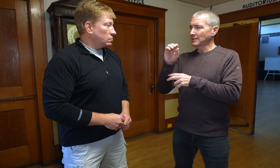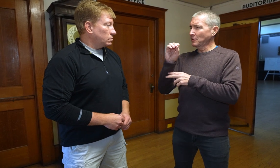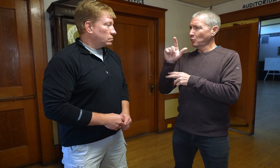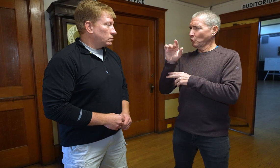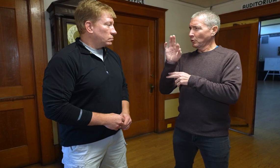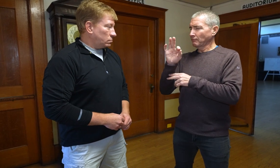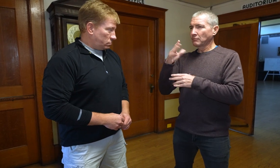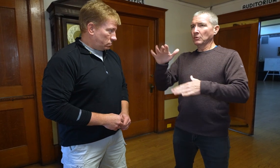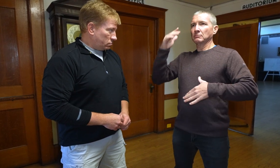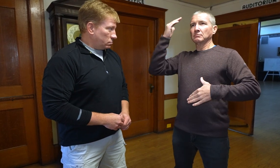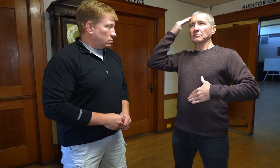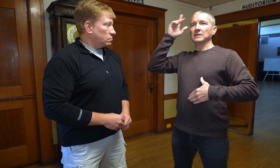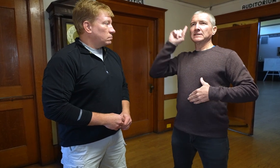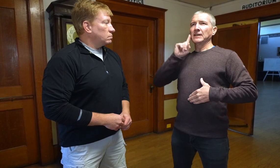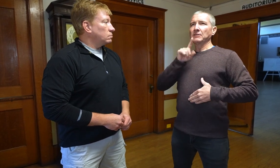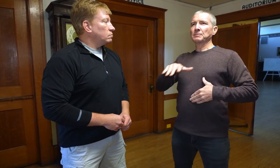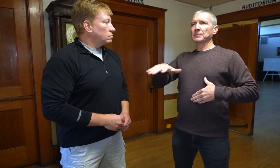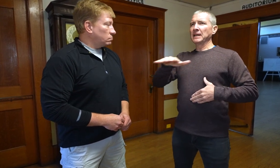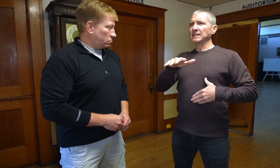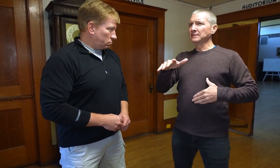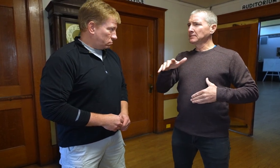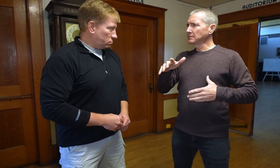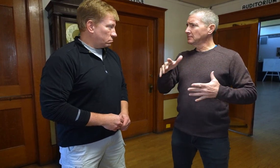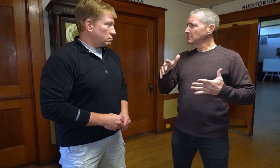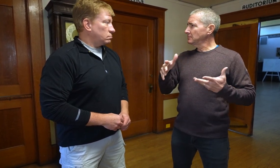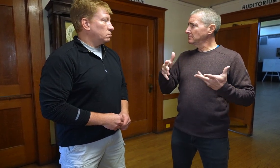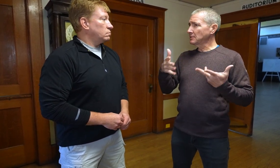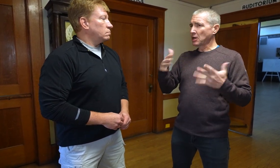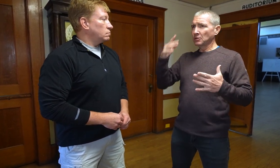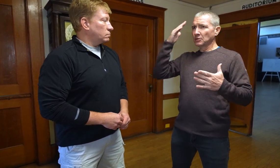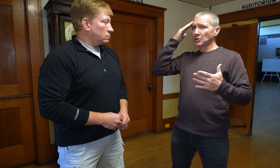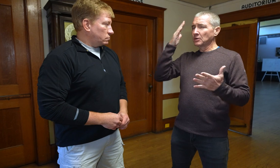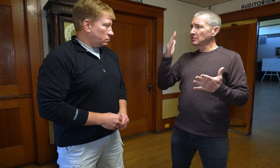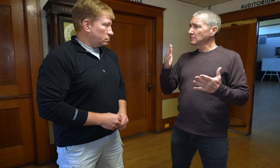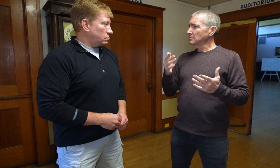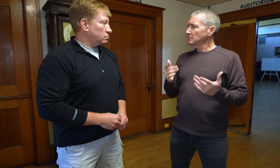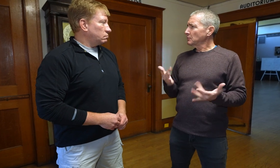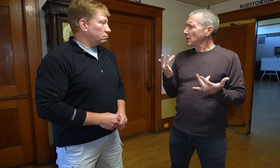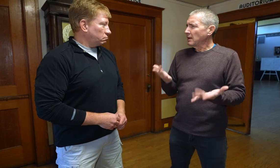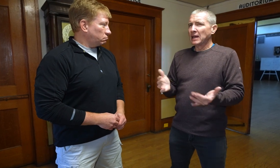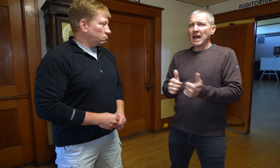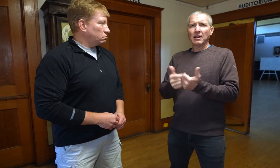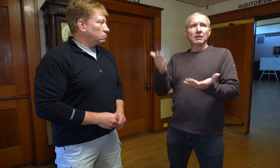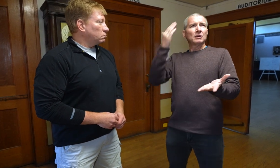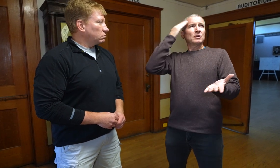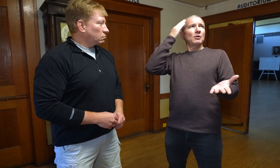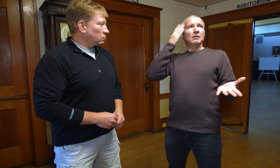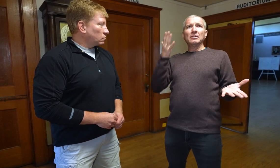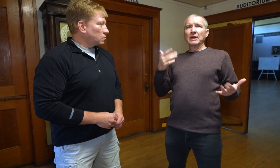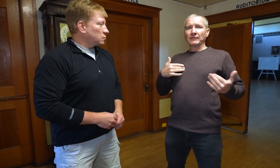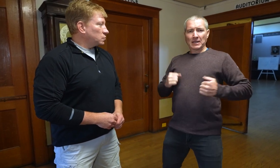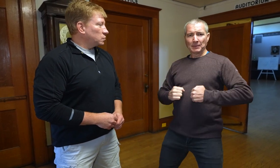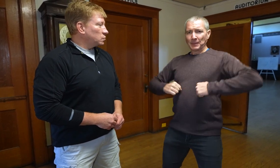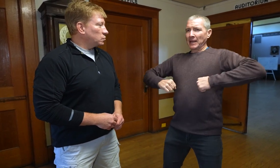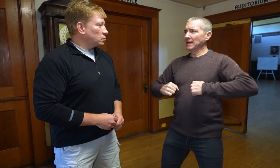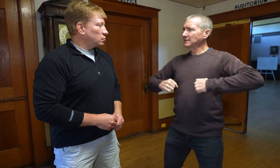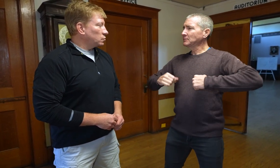Olaf was already aware of Deaf space. Why or how did he know that we needed space?